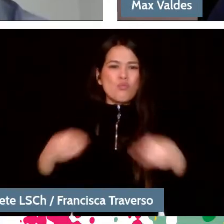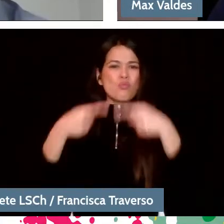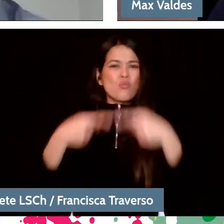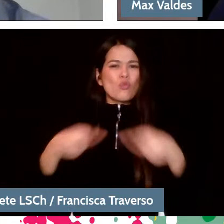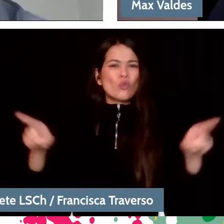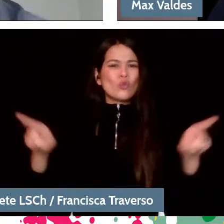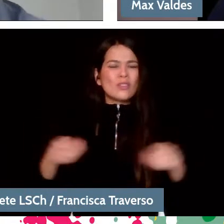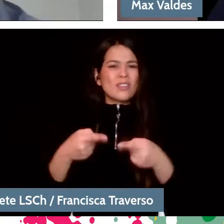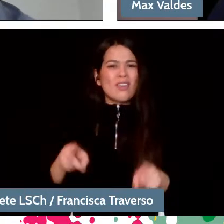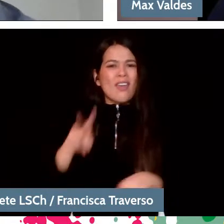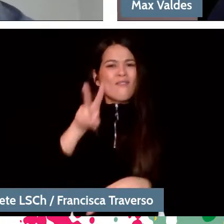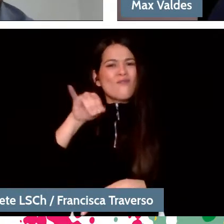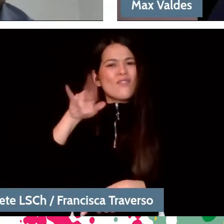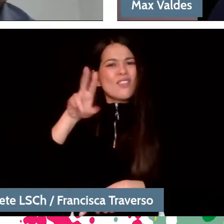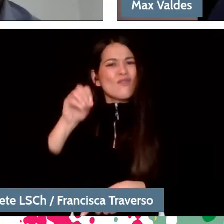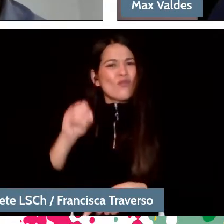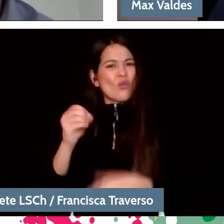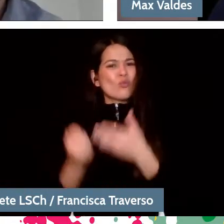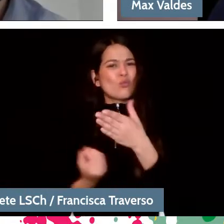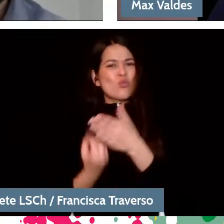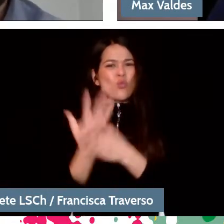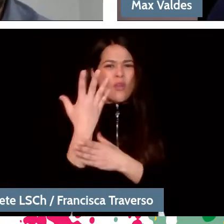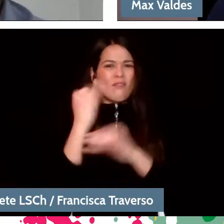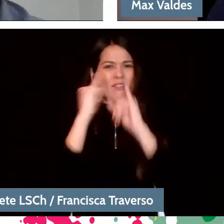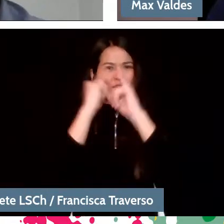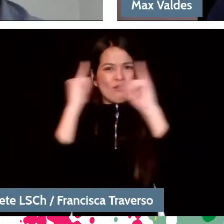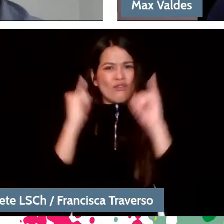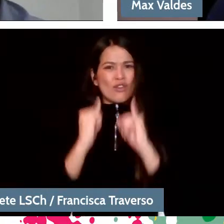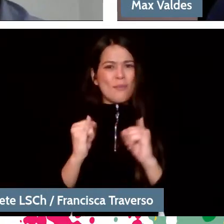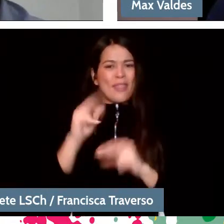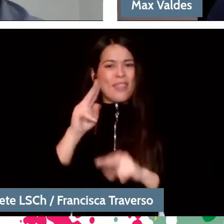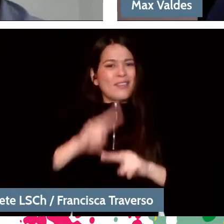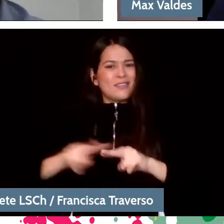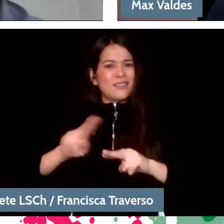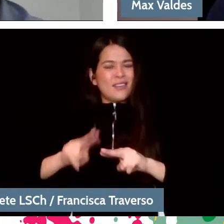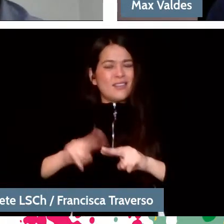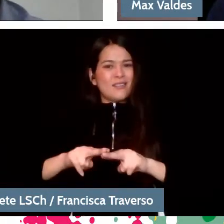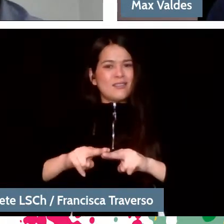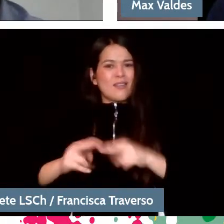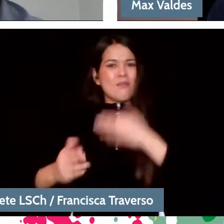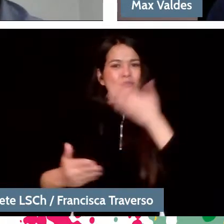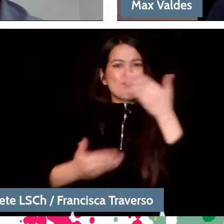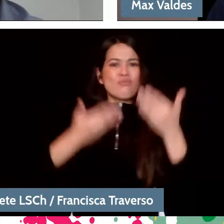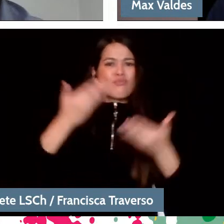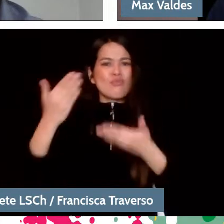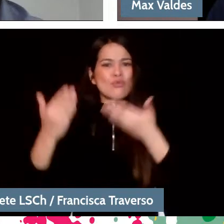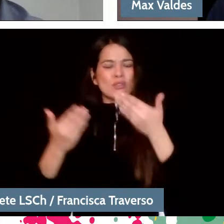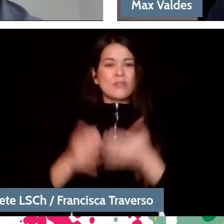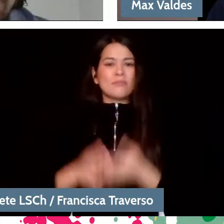to each new instance of making music? I think that the pandemic made us all